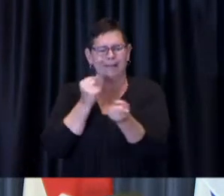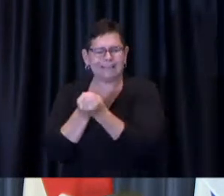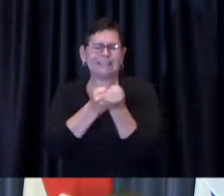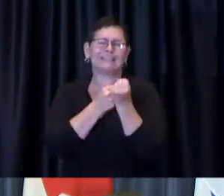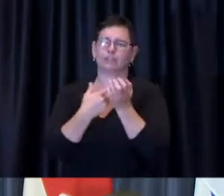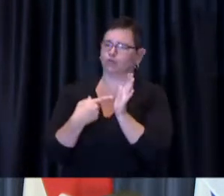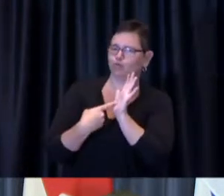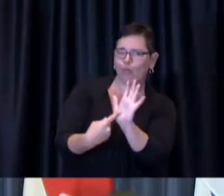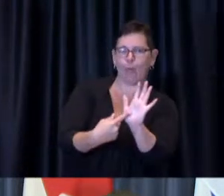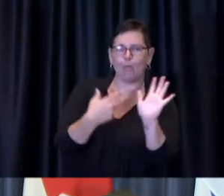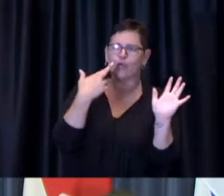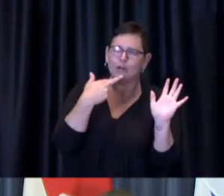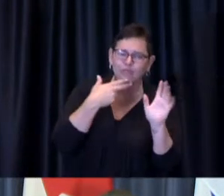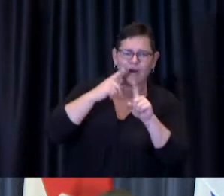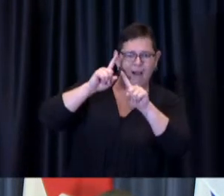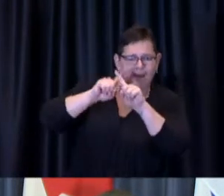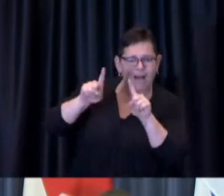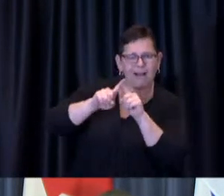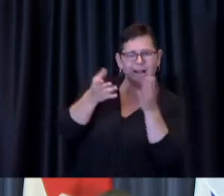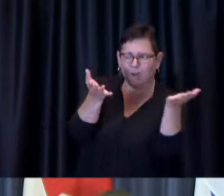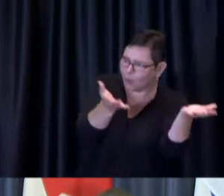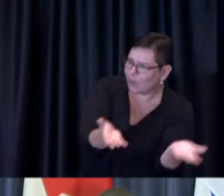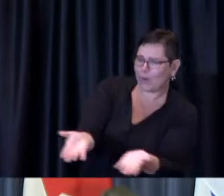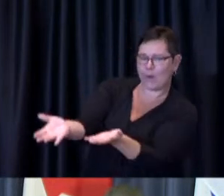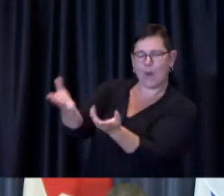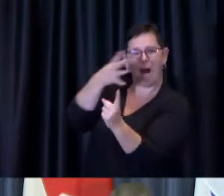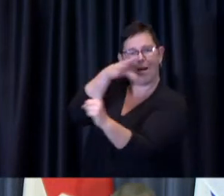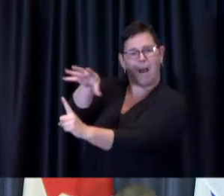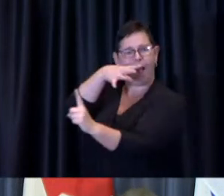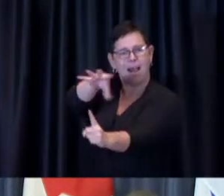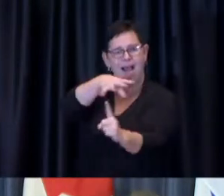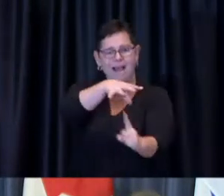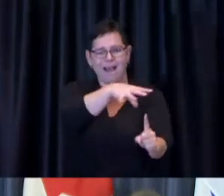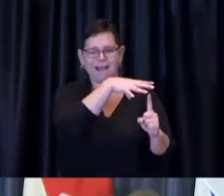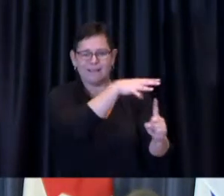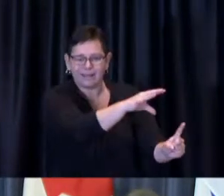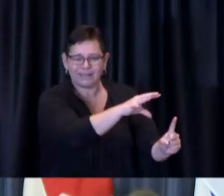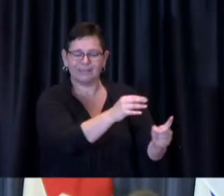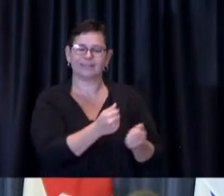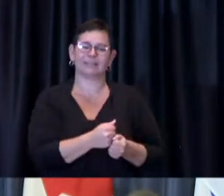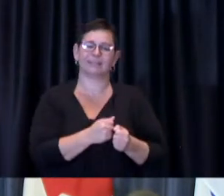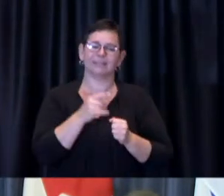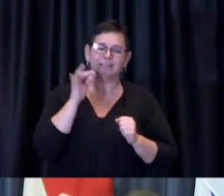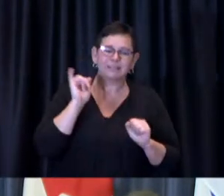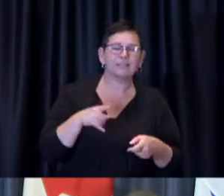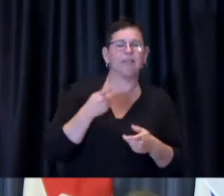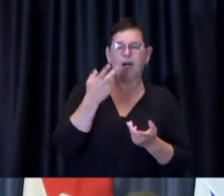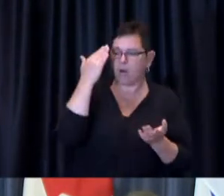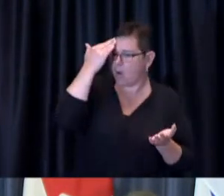through a feature menu available by takeout, delivery, patio dining and or indoor dining.